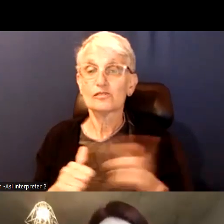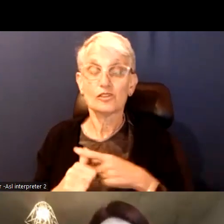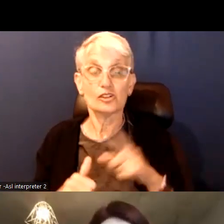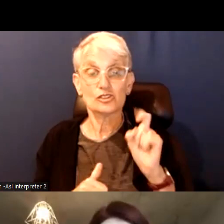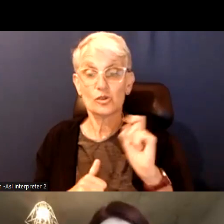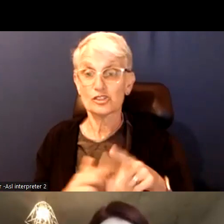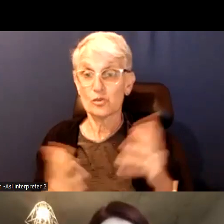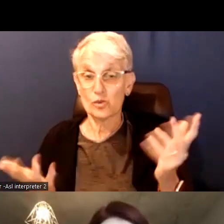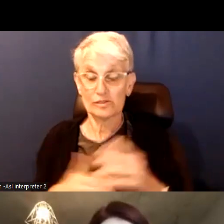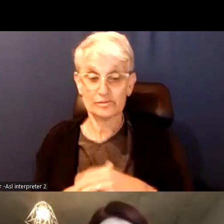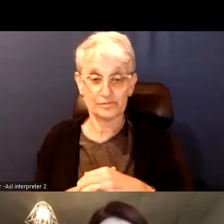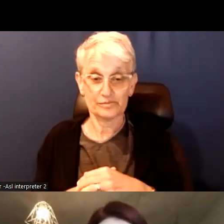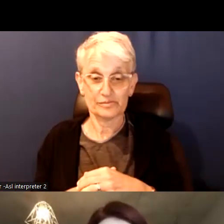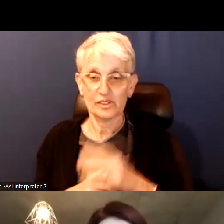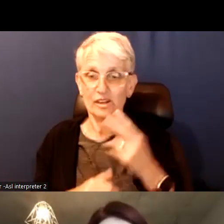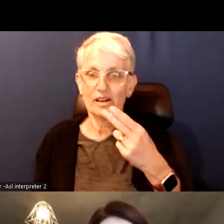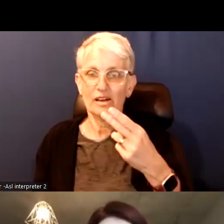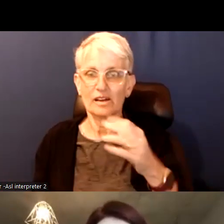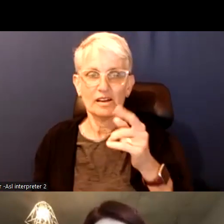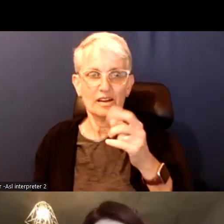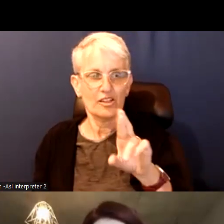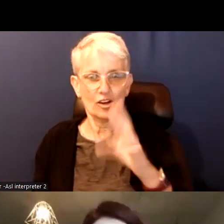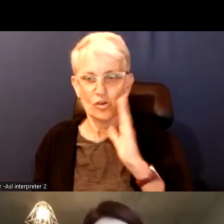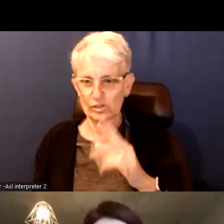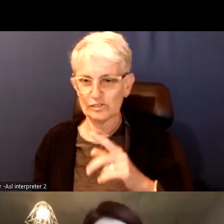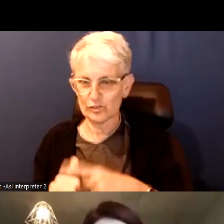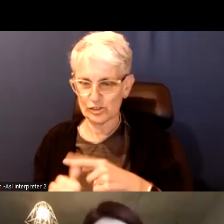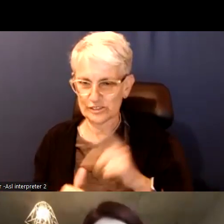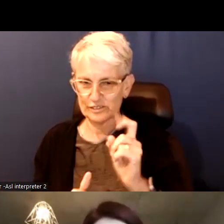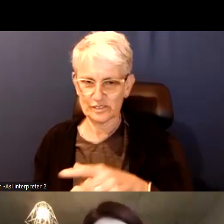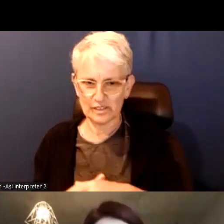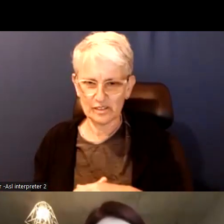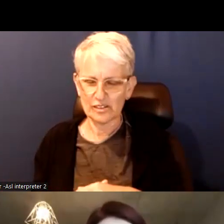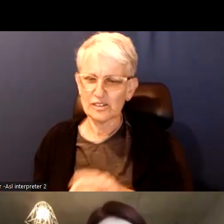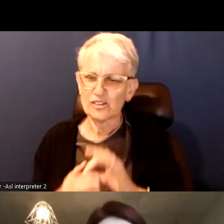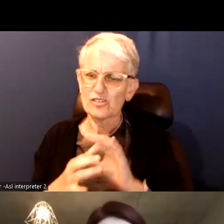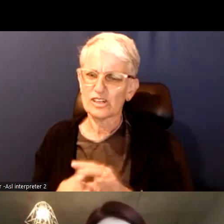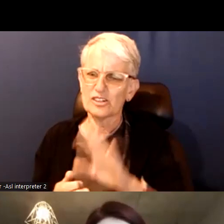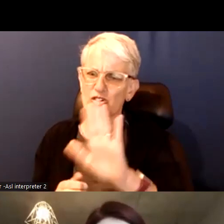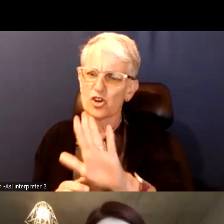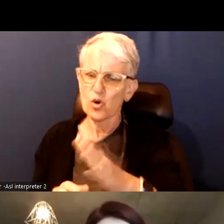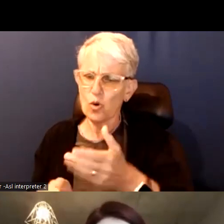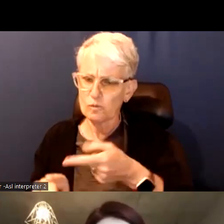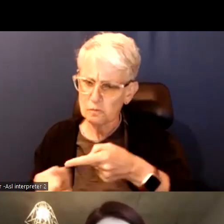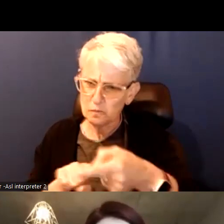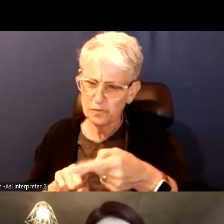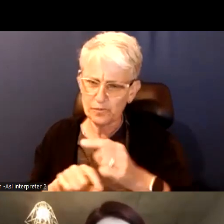Hello, I would say culture, Carrie Bana and beaches. Love it. Love the broad and the specific, wonderful.